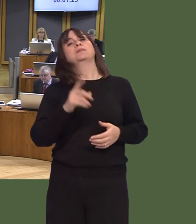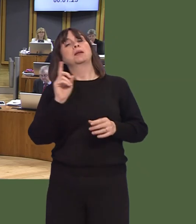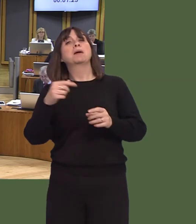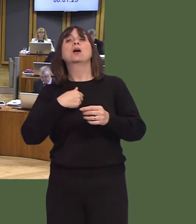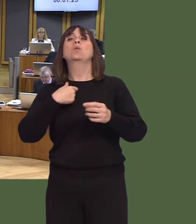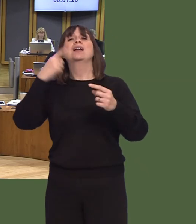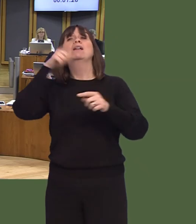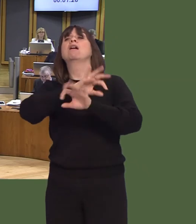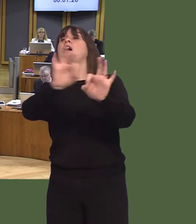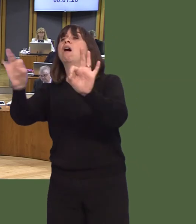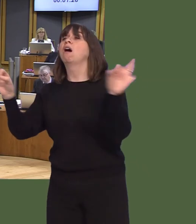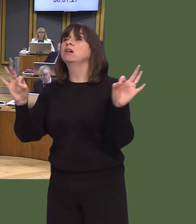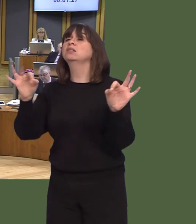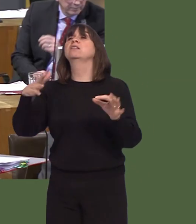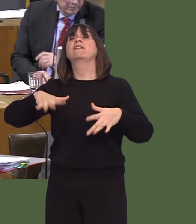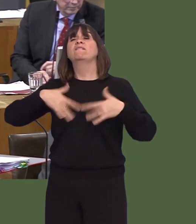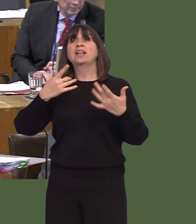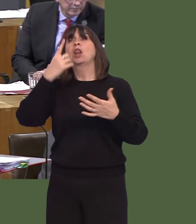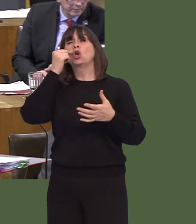us is realistic in terms of ending youth homelessness.